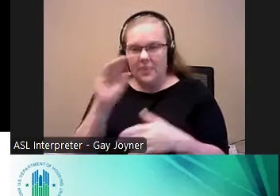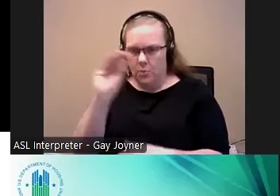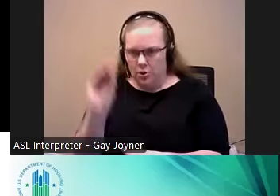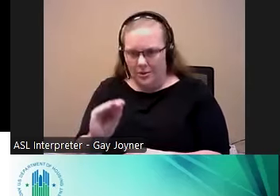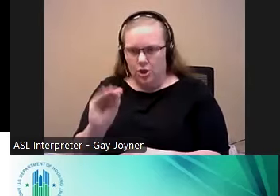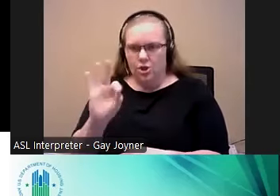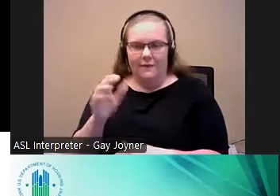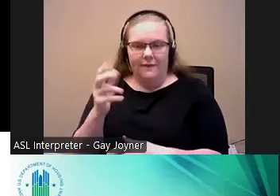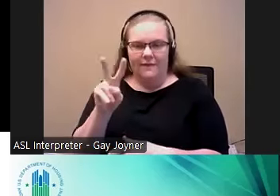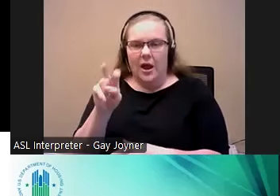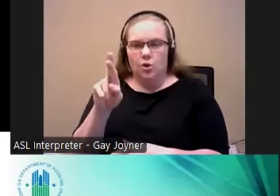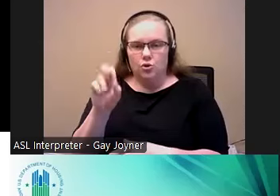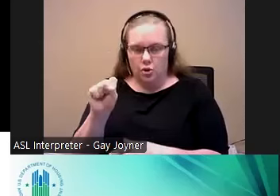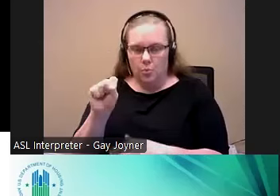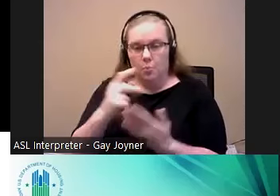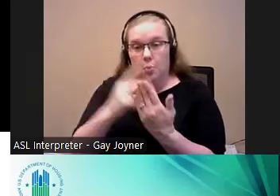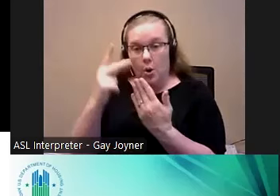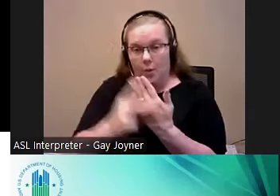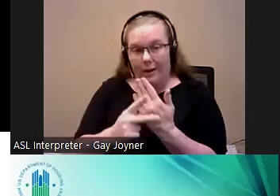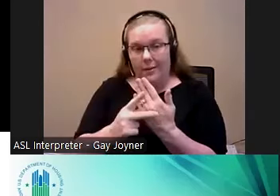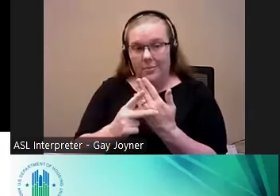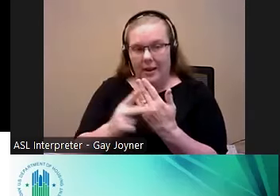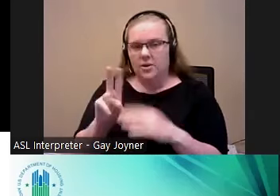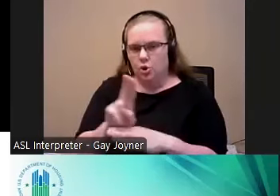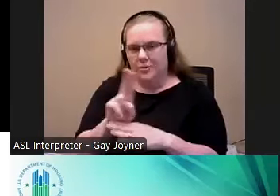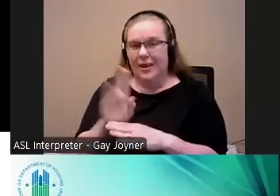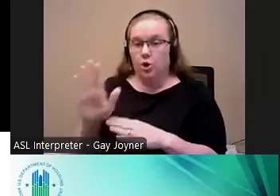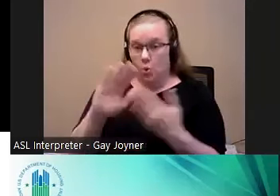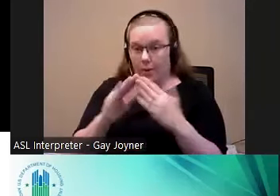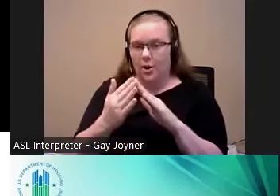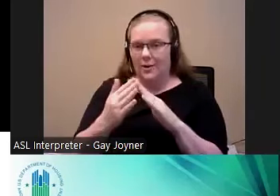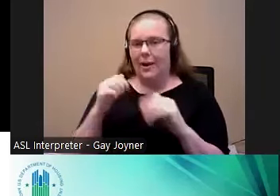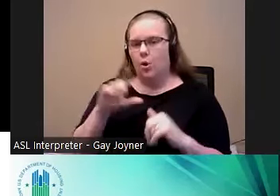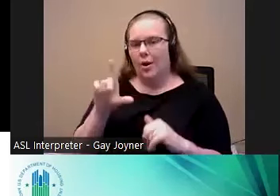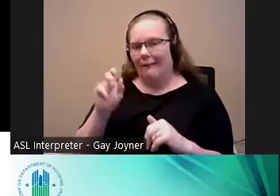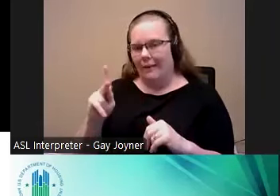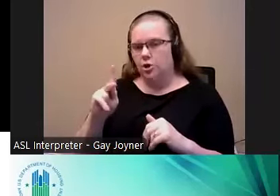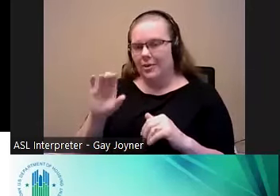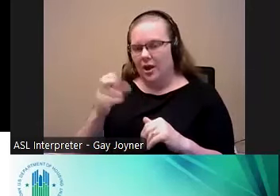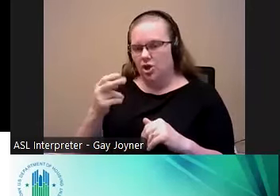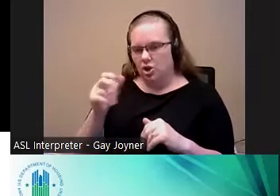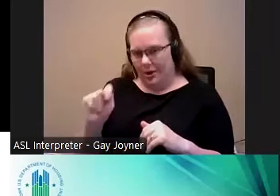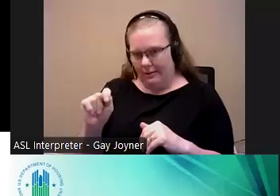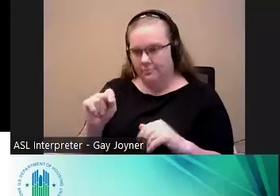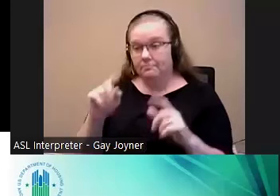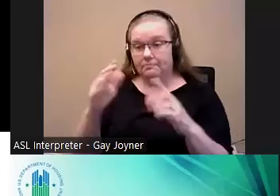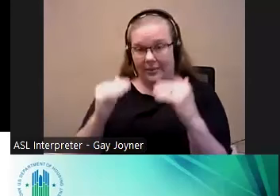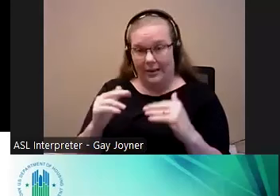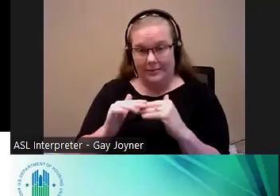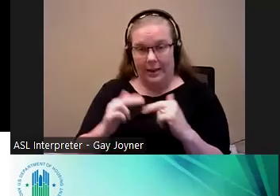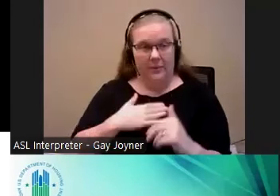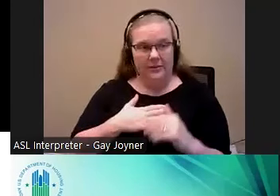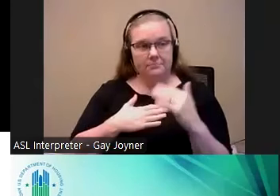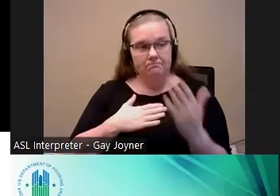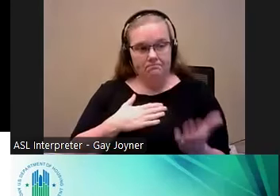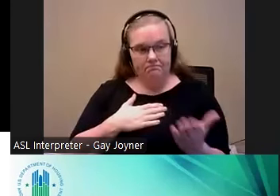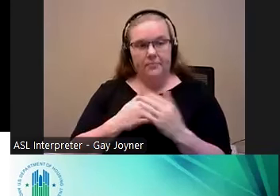type is being utilized in your community. So I can put a link to that in the chat. Next slide.